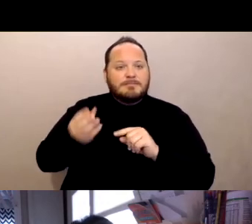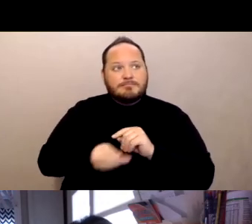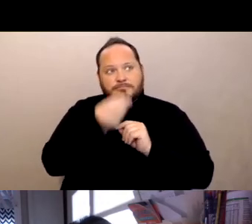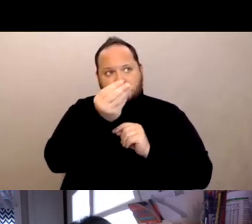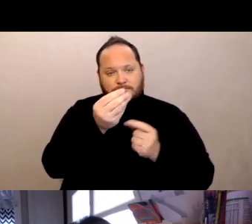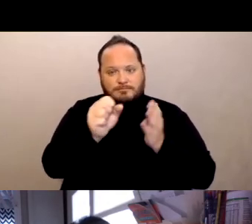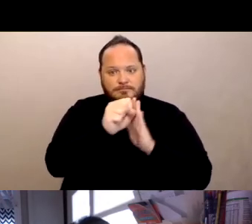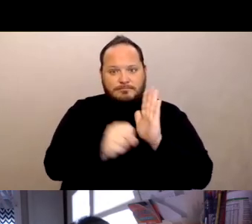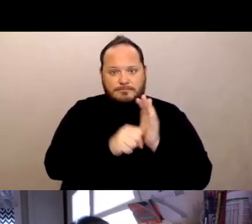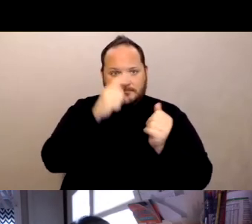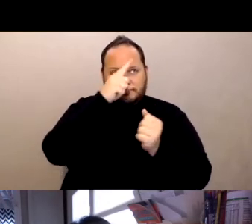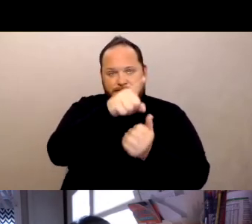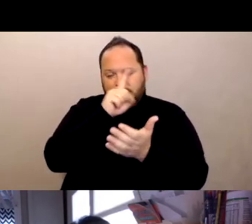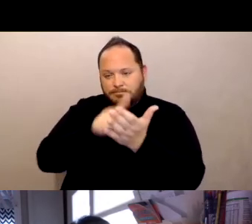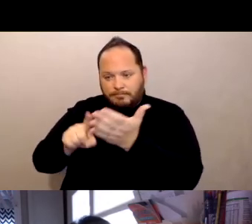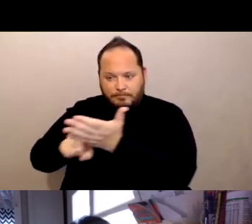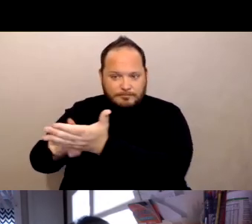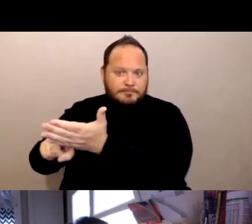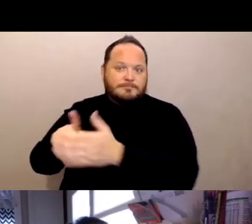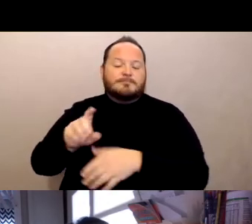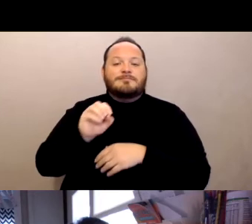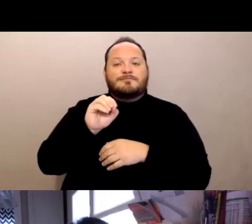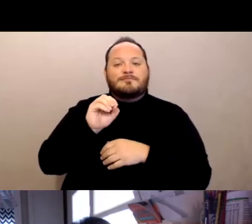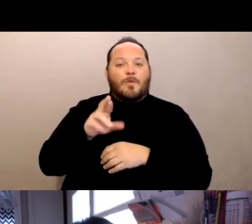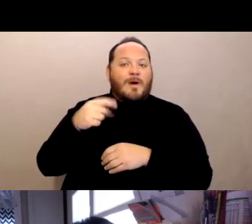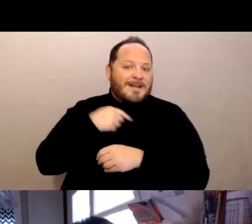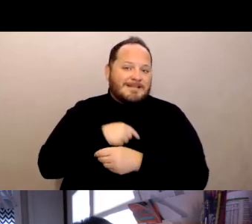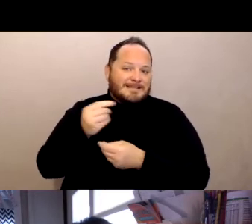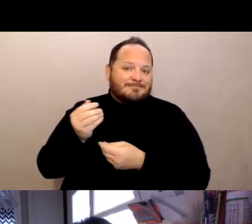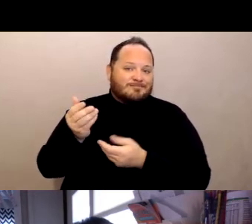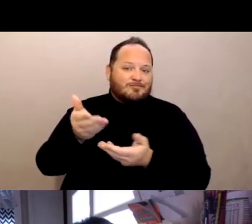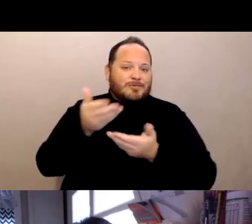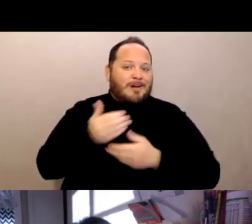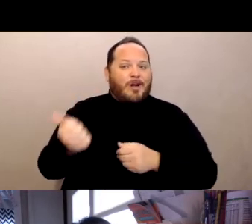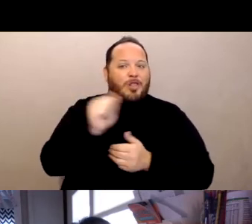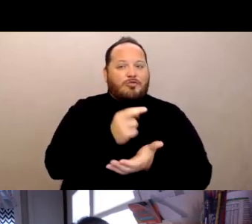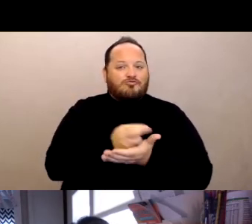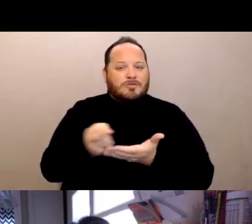and it might be us bringing in other resources maybe some private bar attorneys into the case,